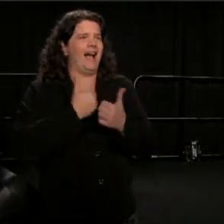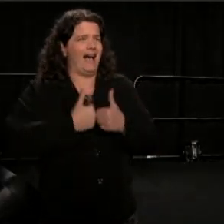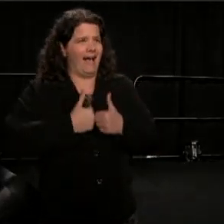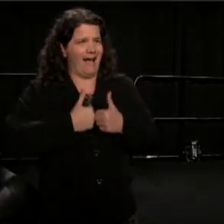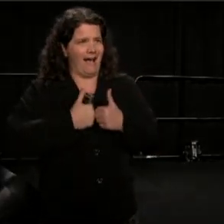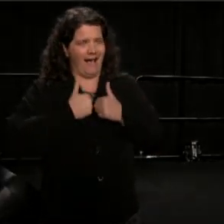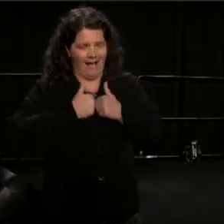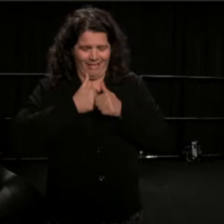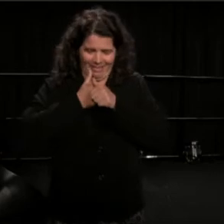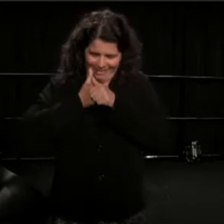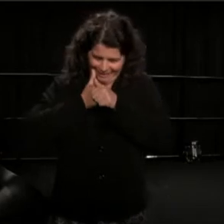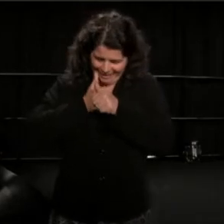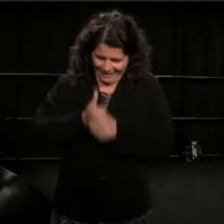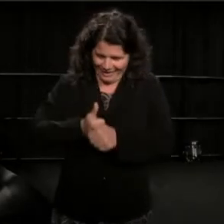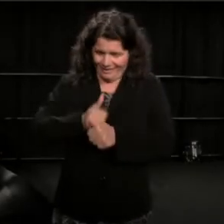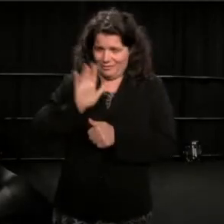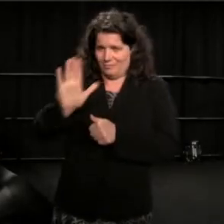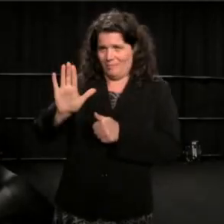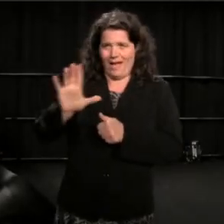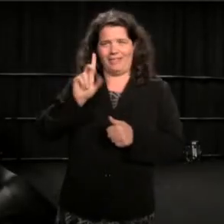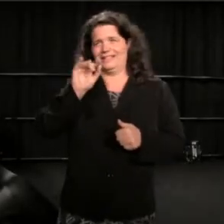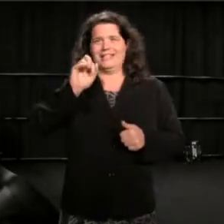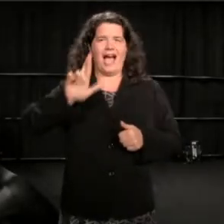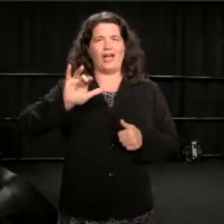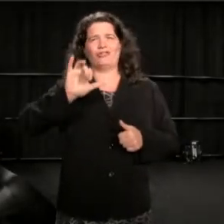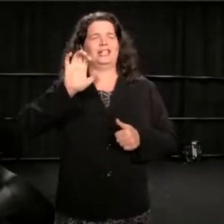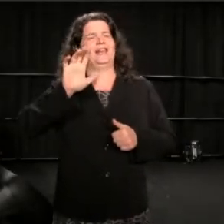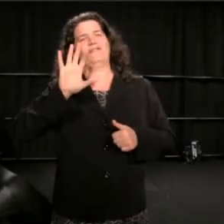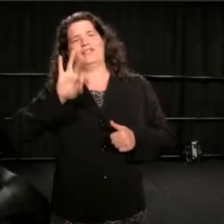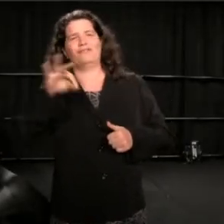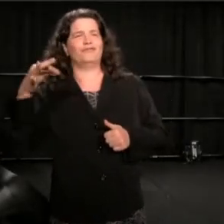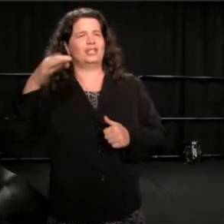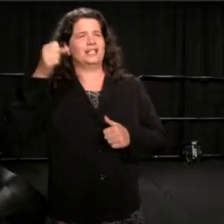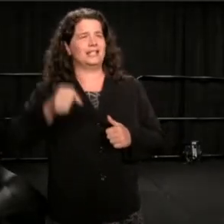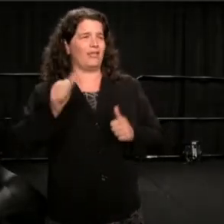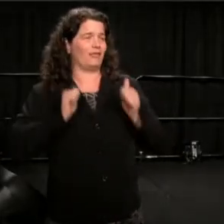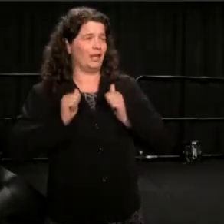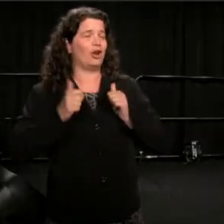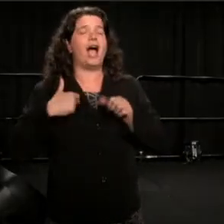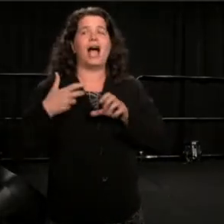I took a bus across country, in order to stop and meet you.